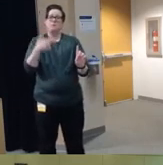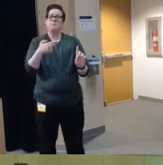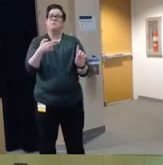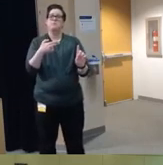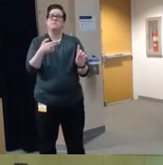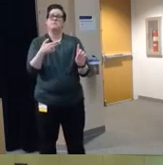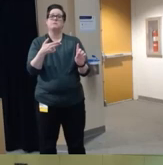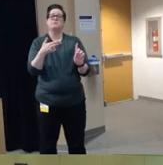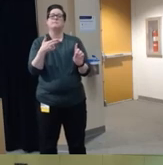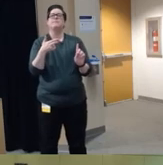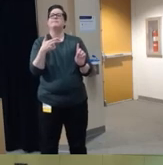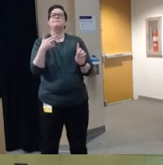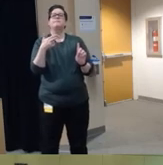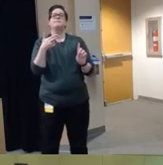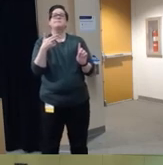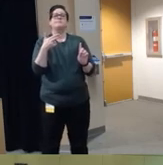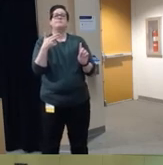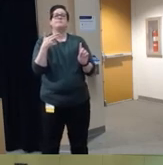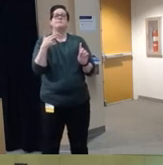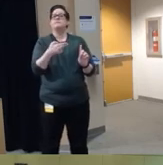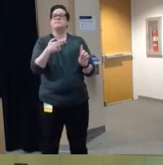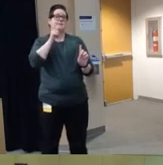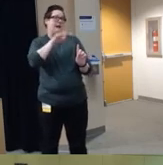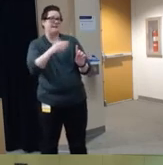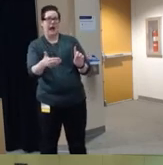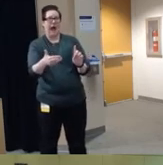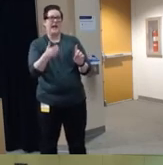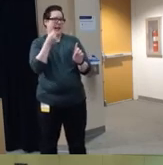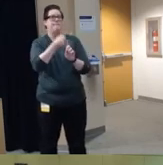lasting both physically and mentally um so one recent study found that nearly half of